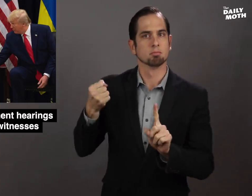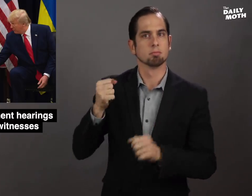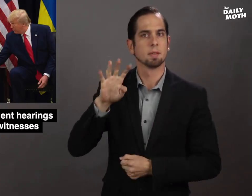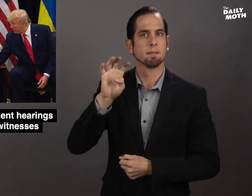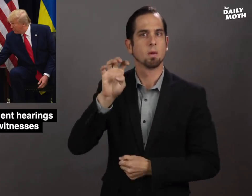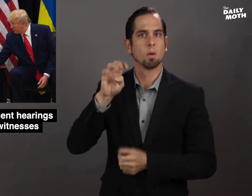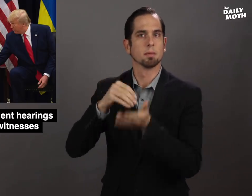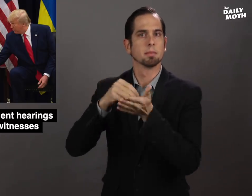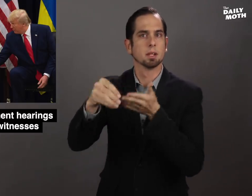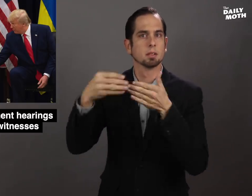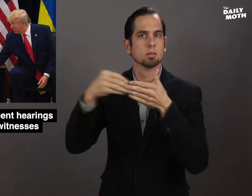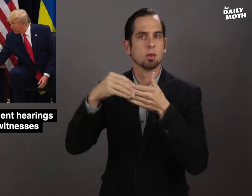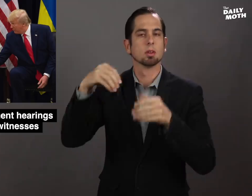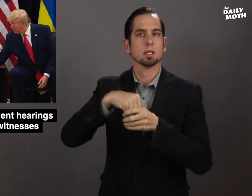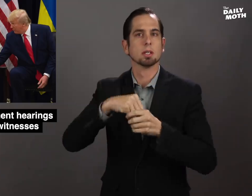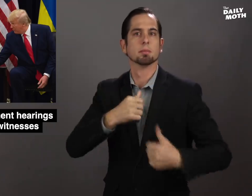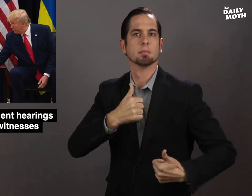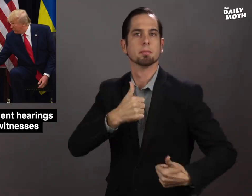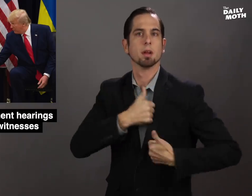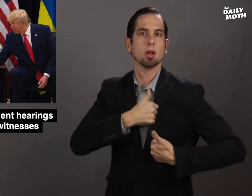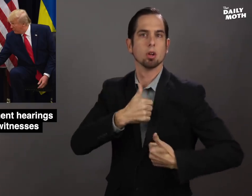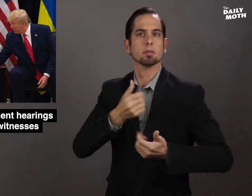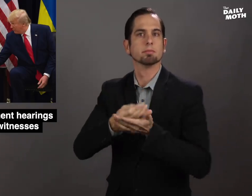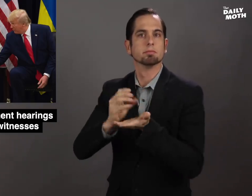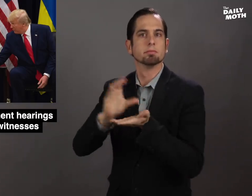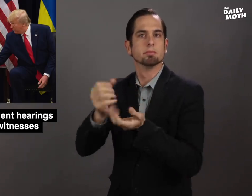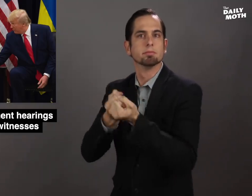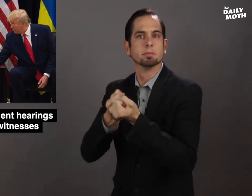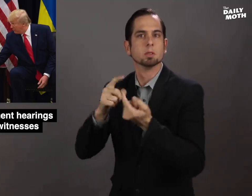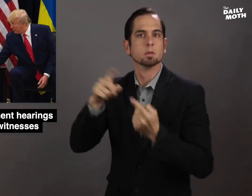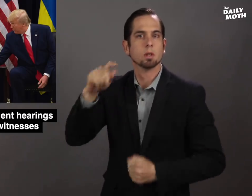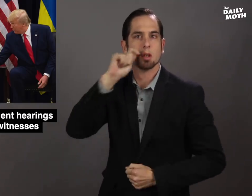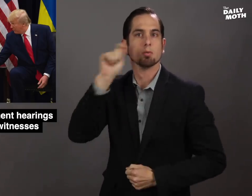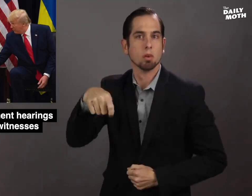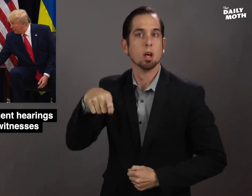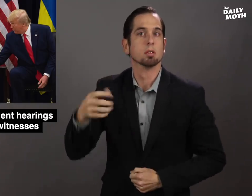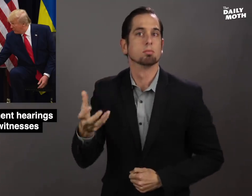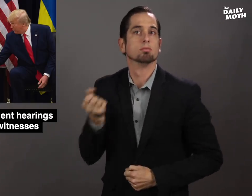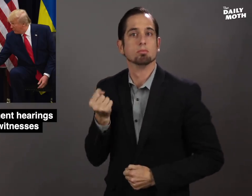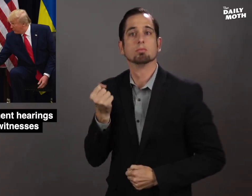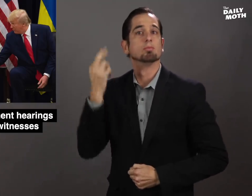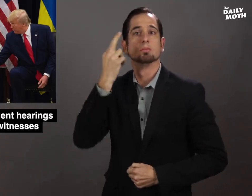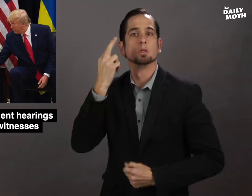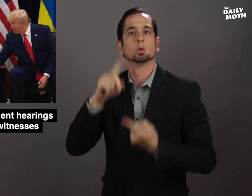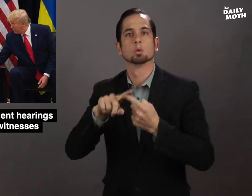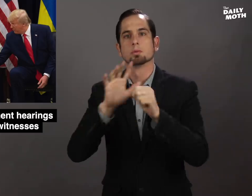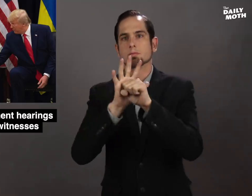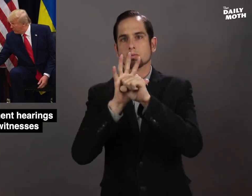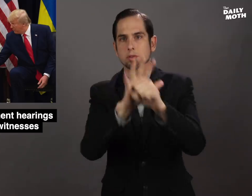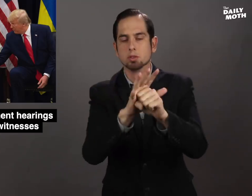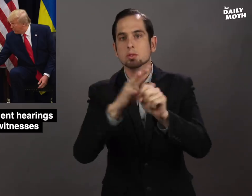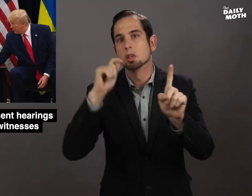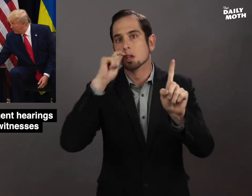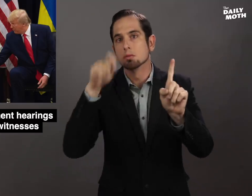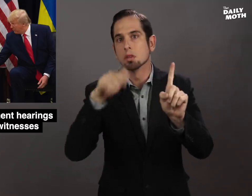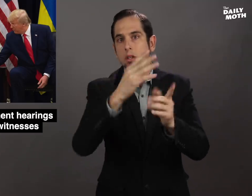$400 million in military aid to Ukraine to pressure Ukraine's